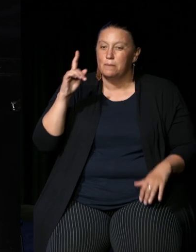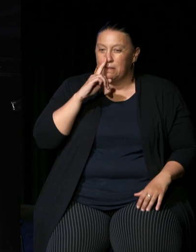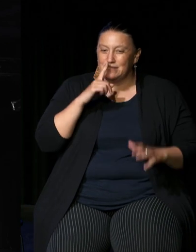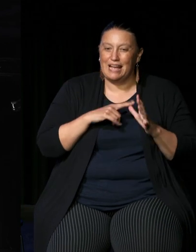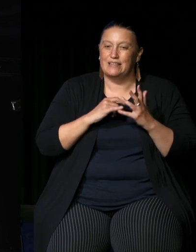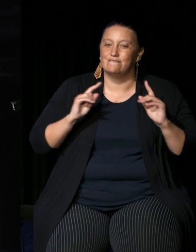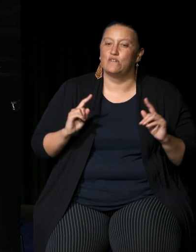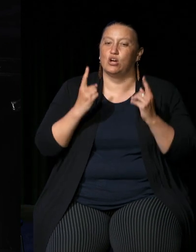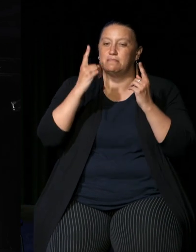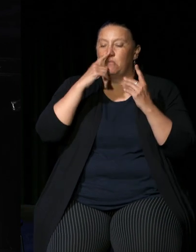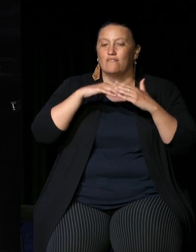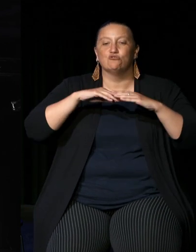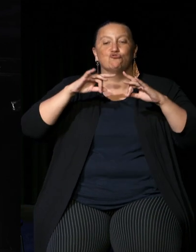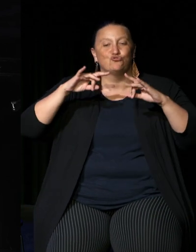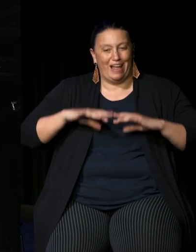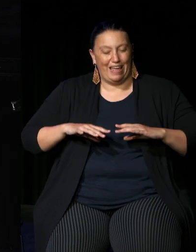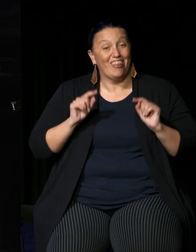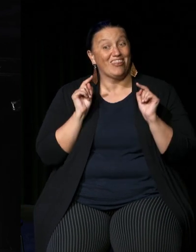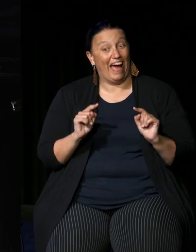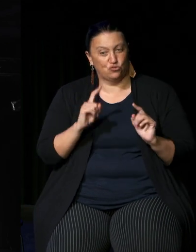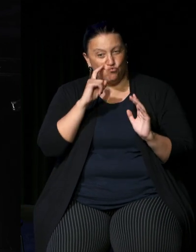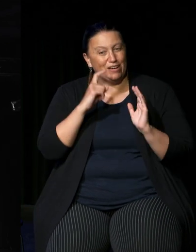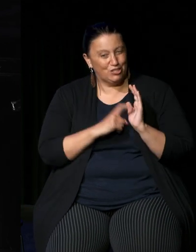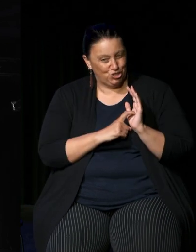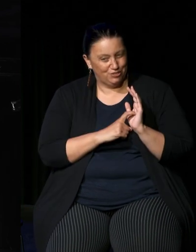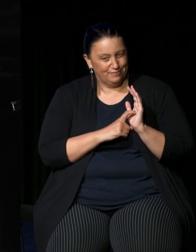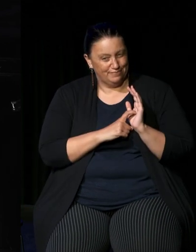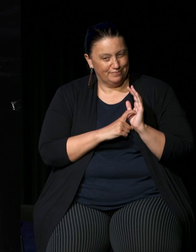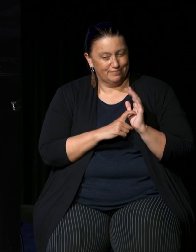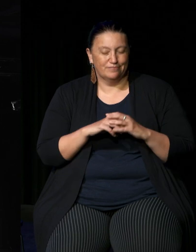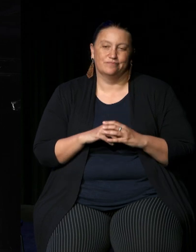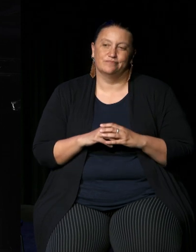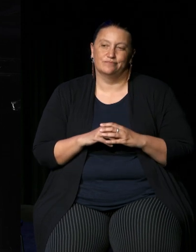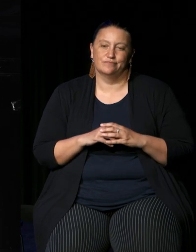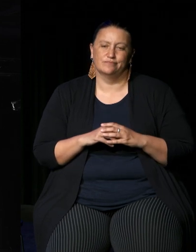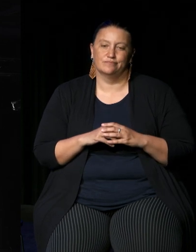people of Australia so that's the recognition of Indigenous people there and then it takes the form